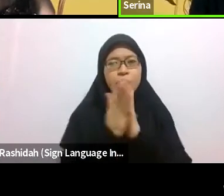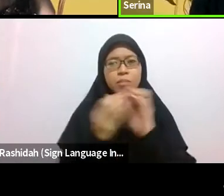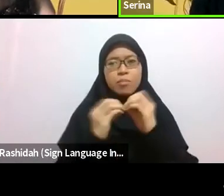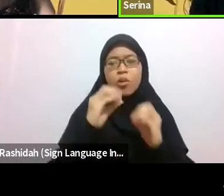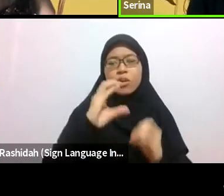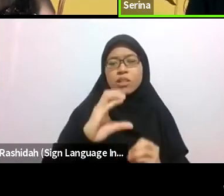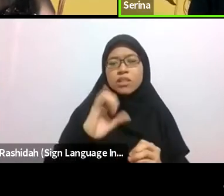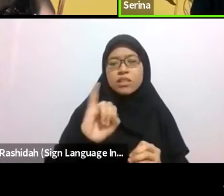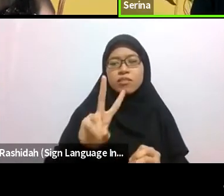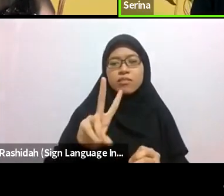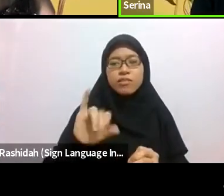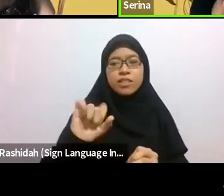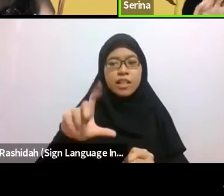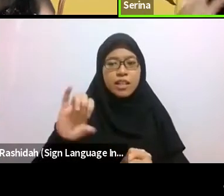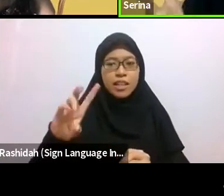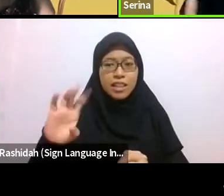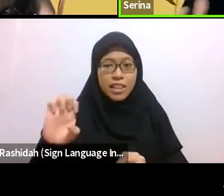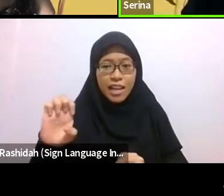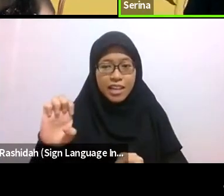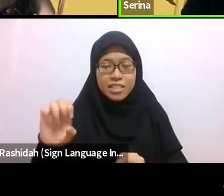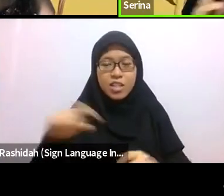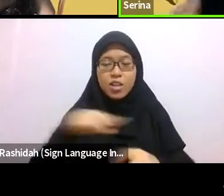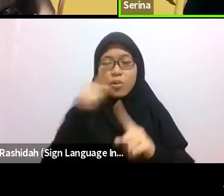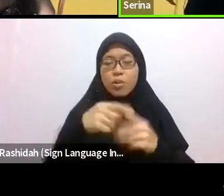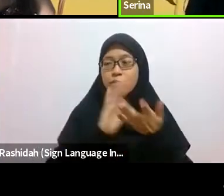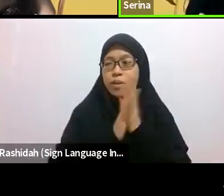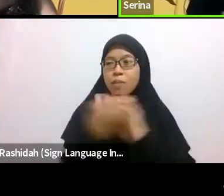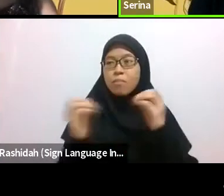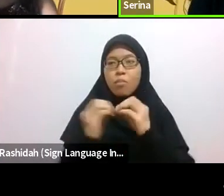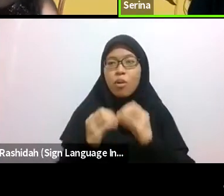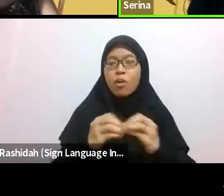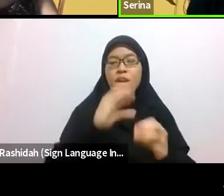I think I see that in Singapore, where everybody’s so comfortable, and in air conditioning.